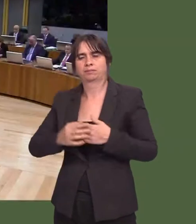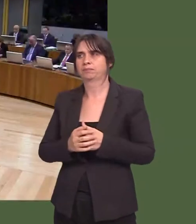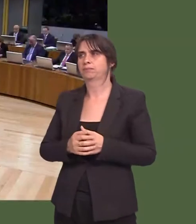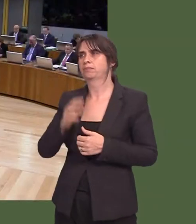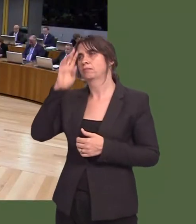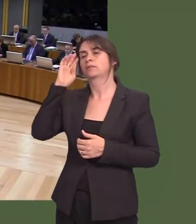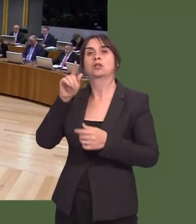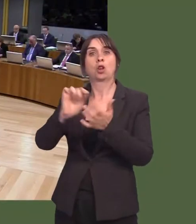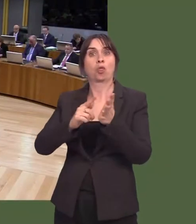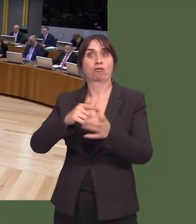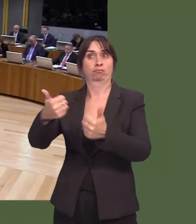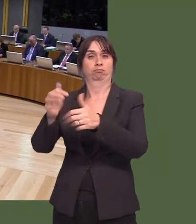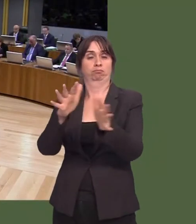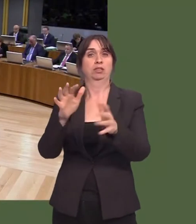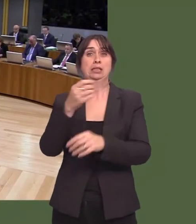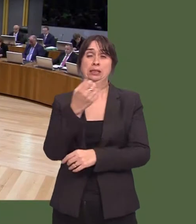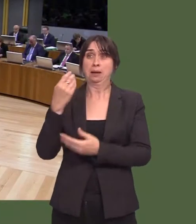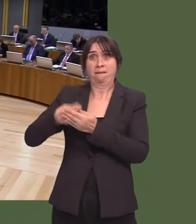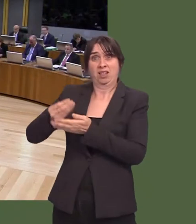have done. For those 10 local authorities that havenít taken up the funding, itís a matter for them,